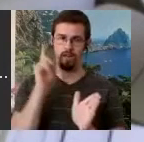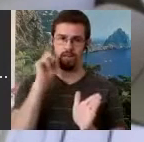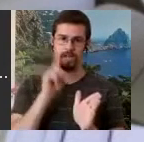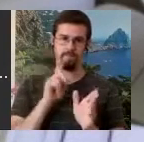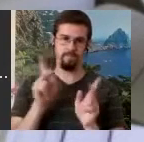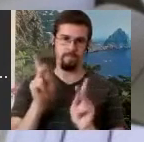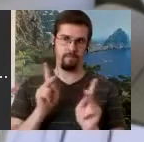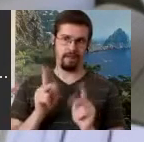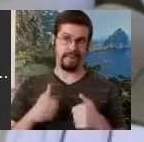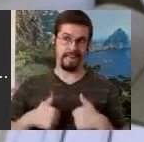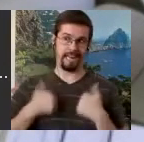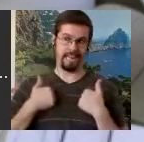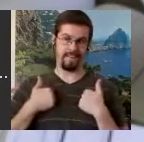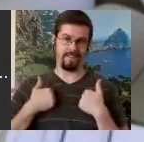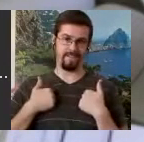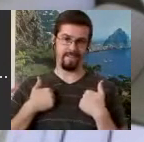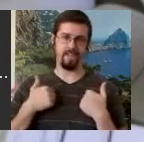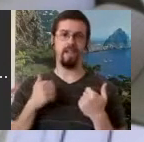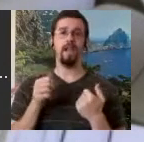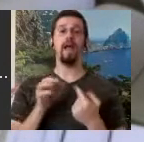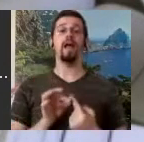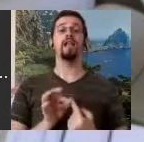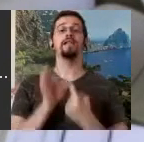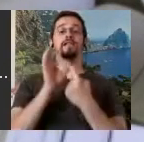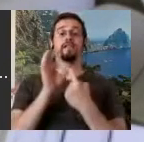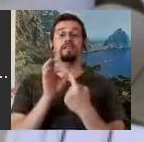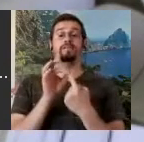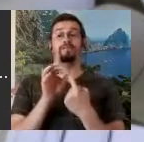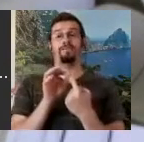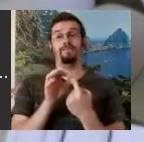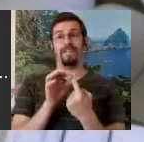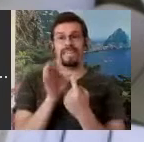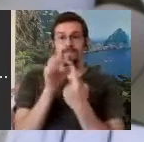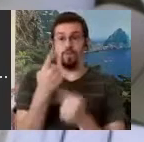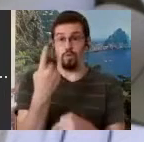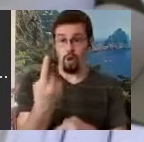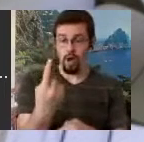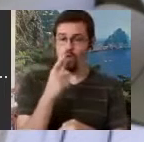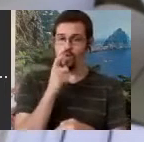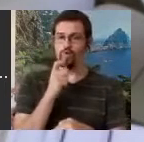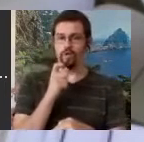they were the son of the chief of the island. This boy was. And it was a